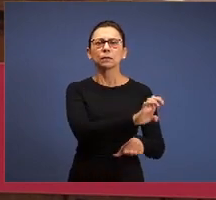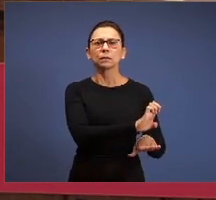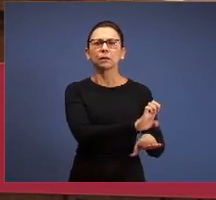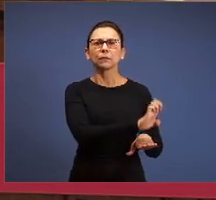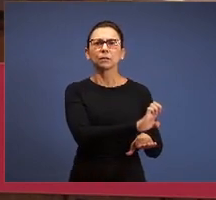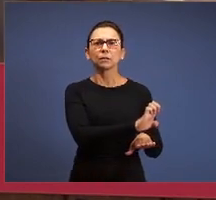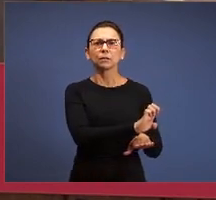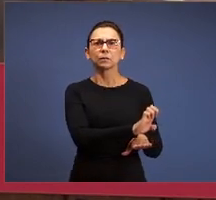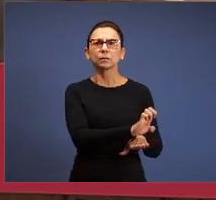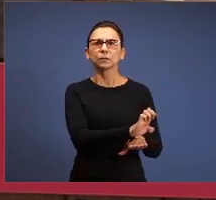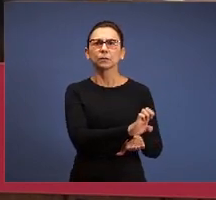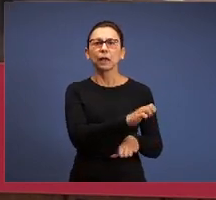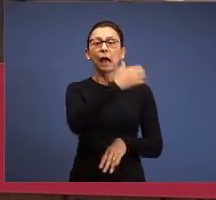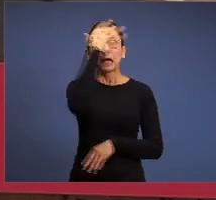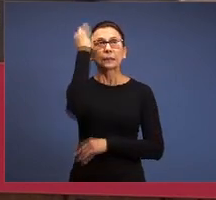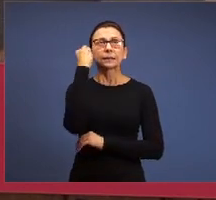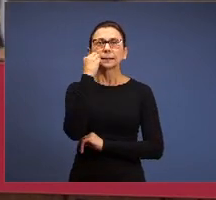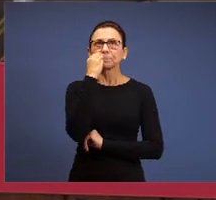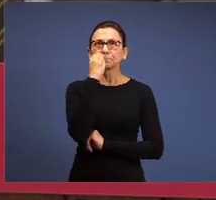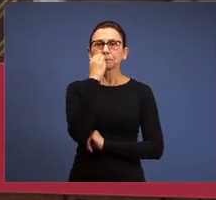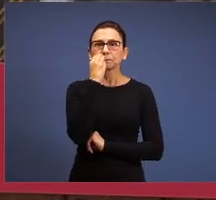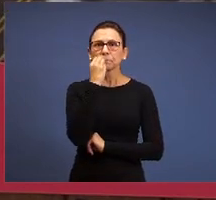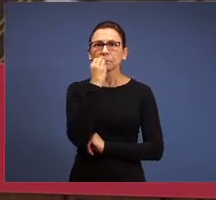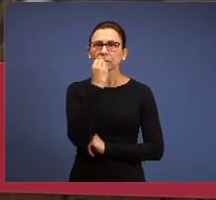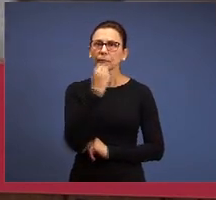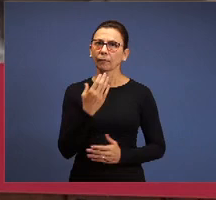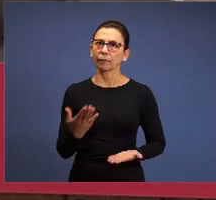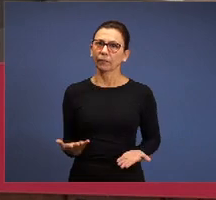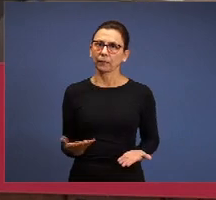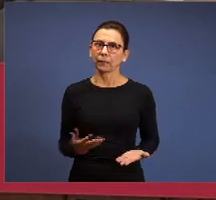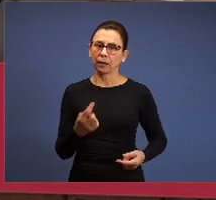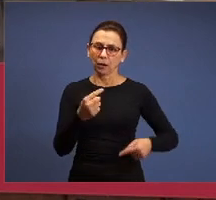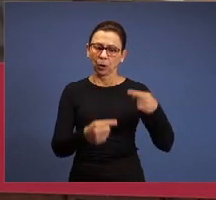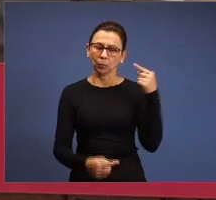the person forgot, he doens’t know that is opposition to the word, it's the same we have